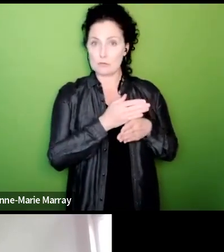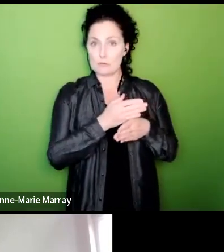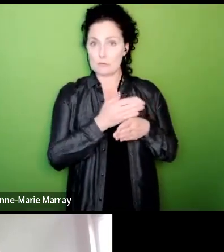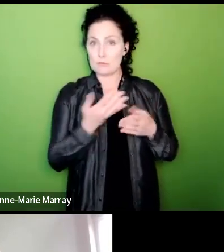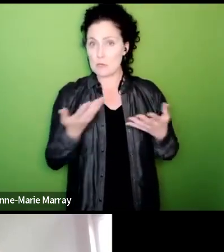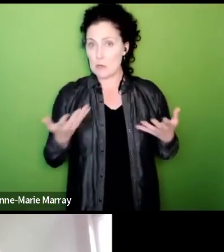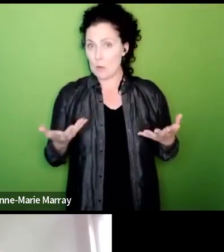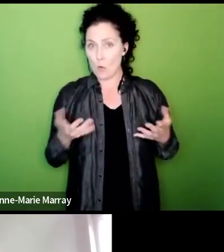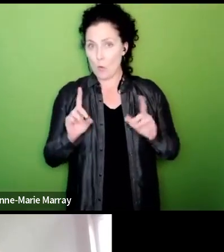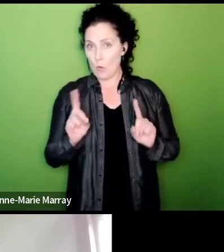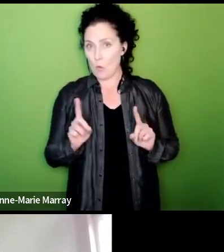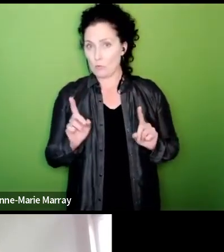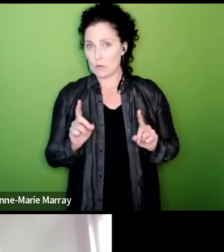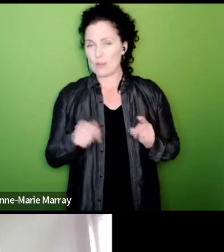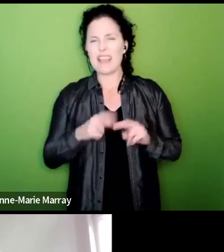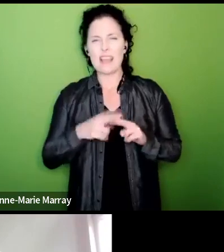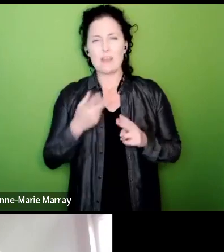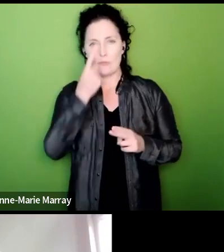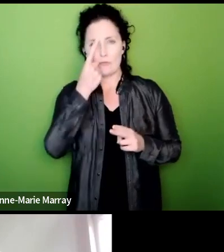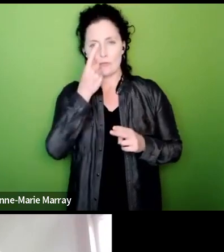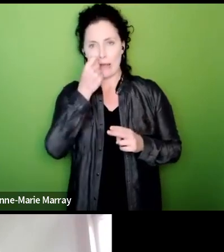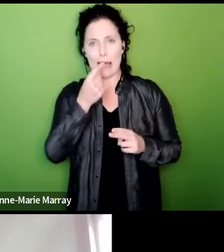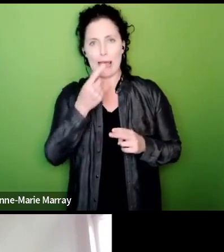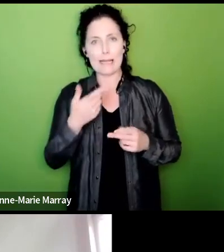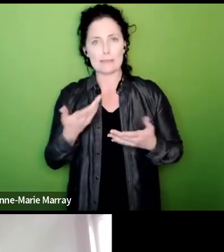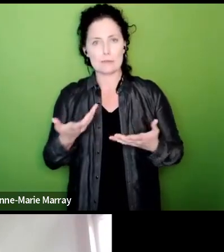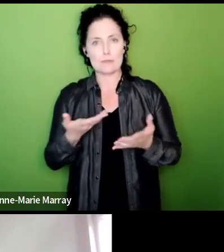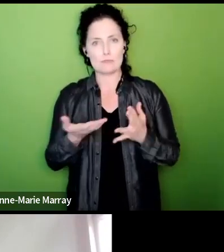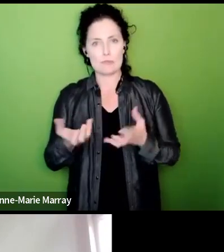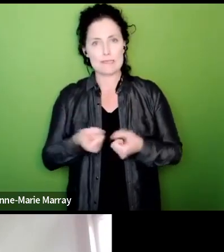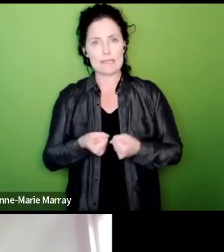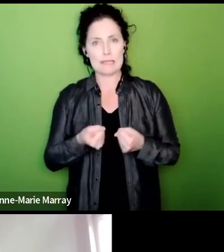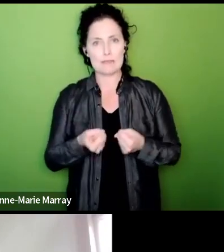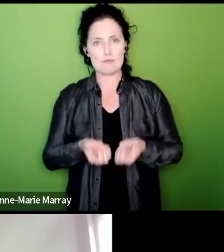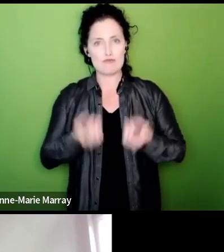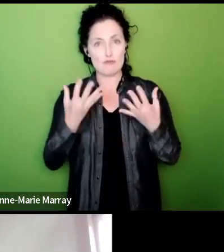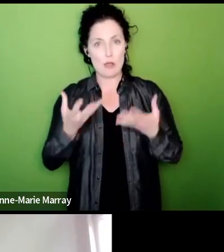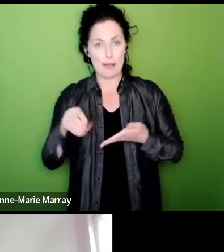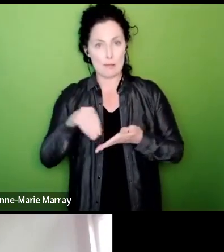don't know if you want to just reiterate what you outlined at the beginning Mark around all of that